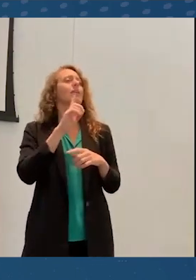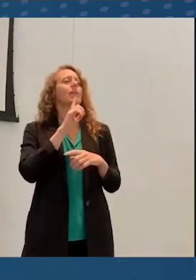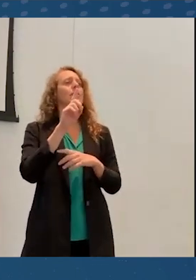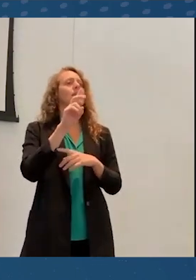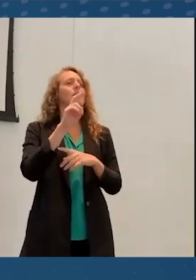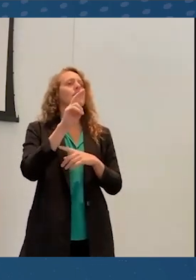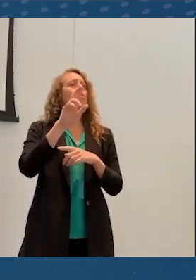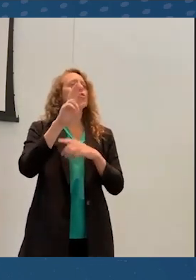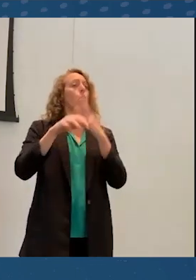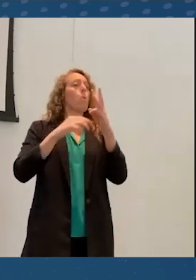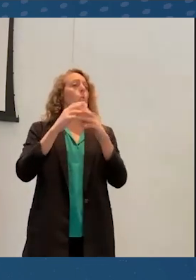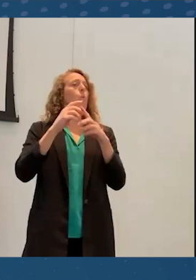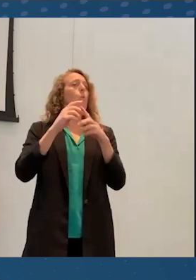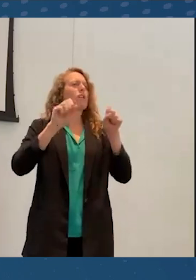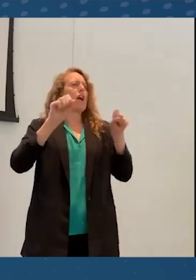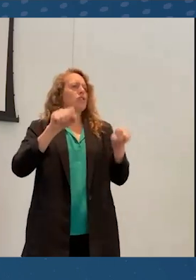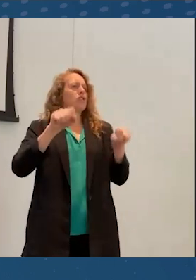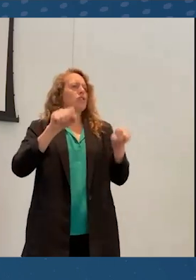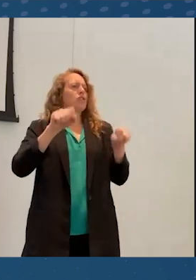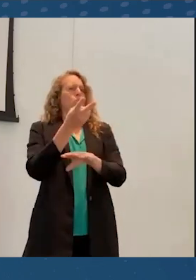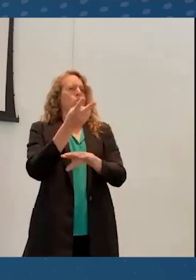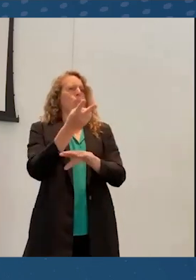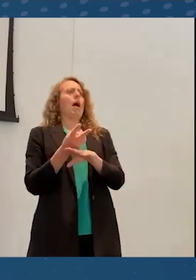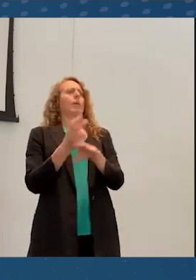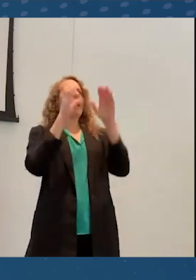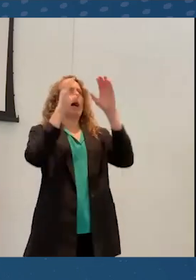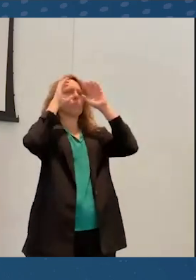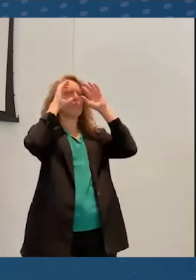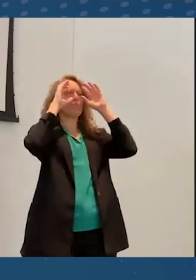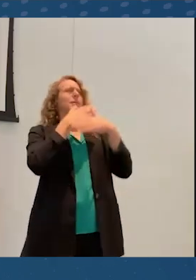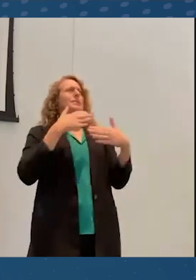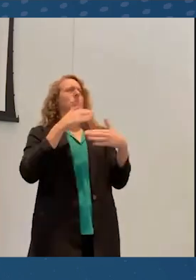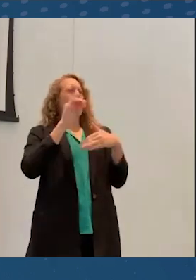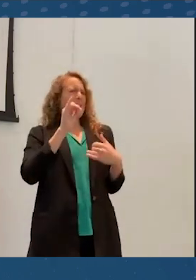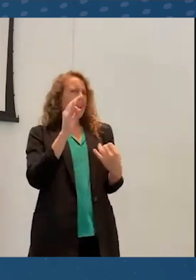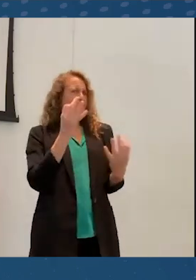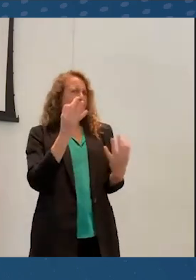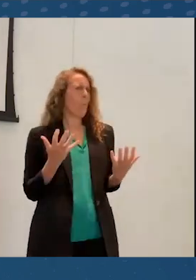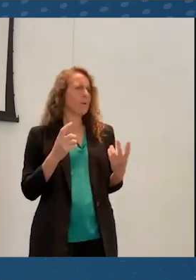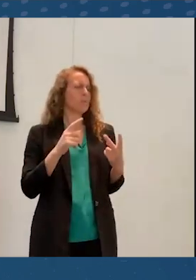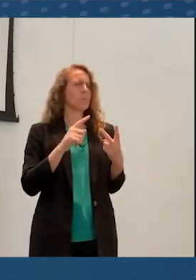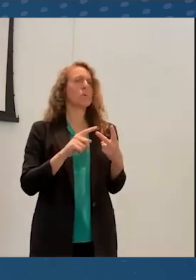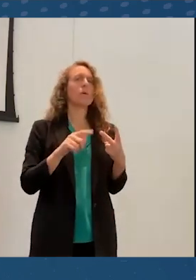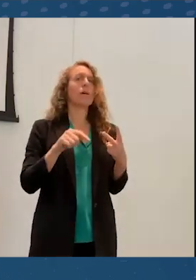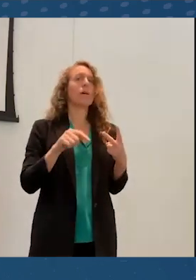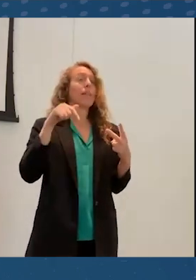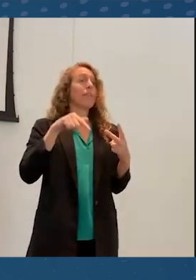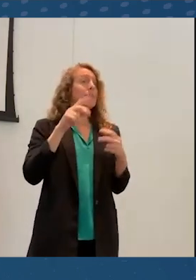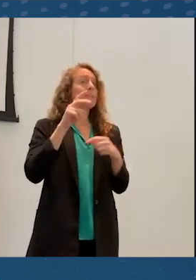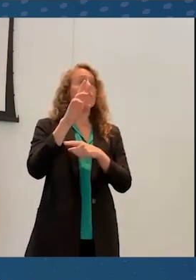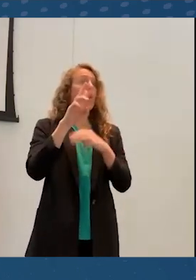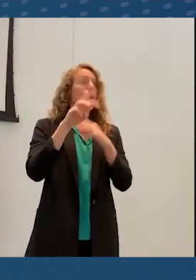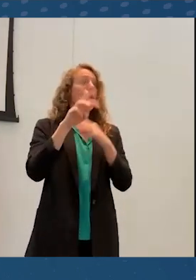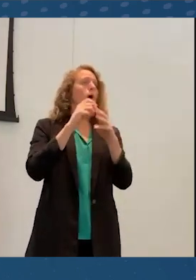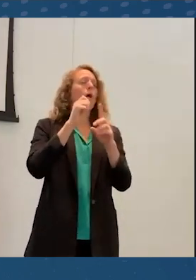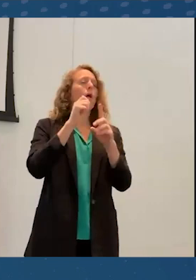Or the expectation that we should